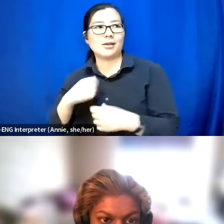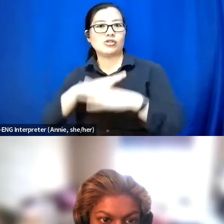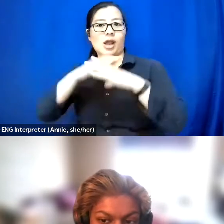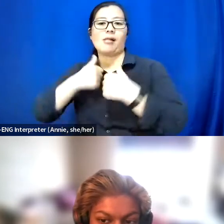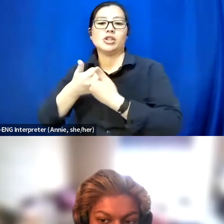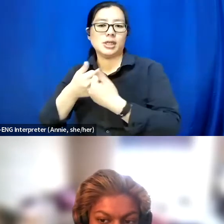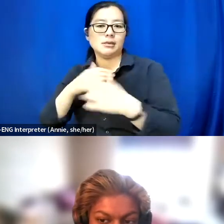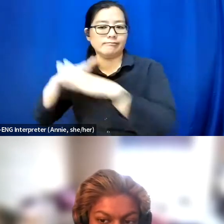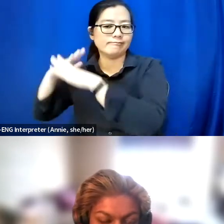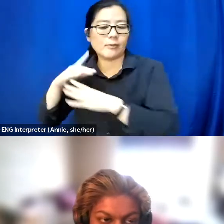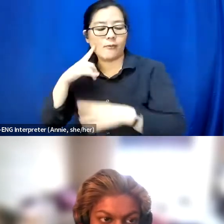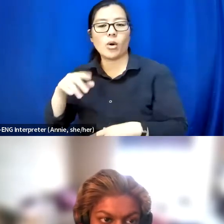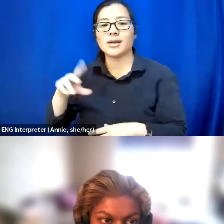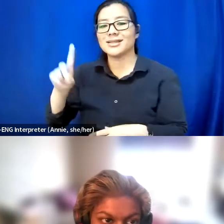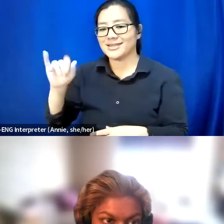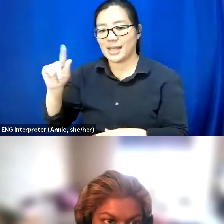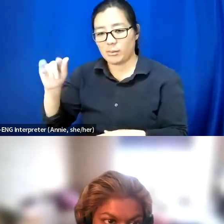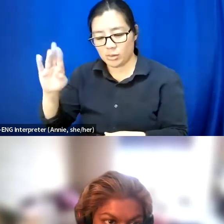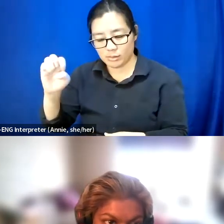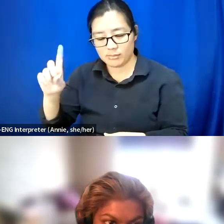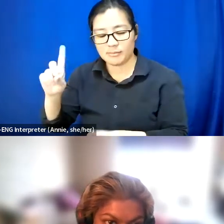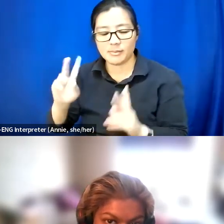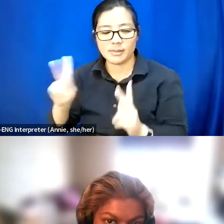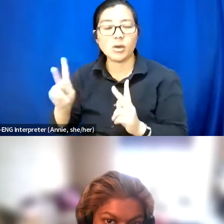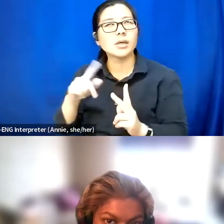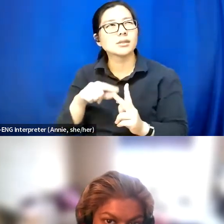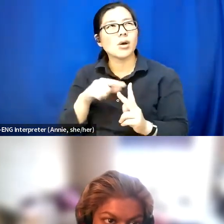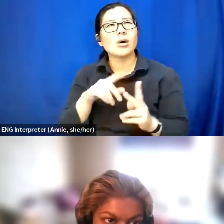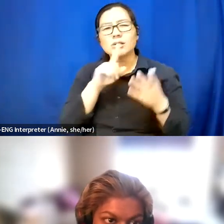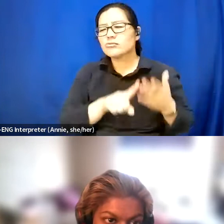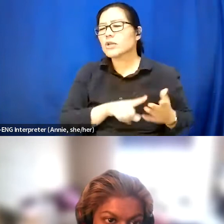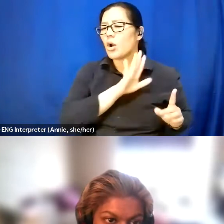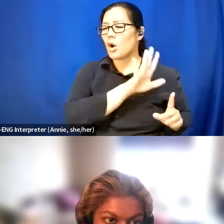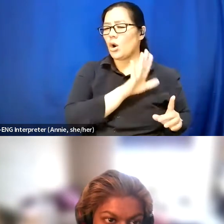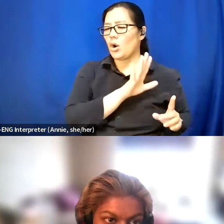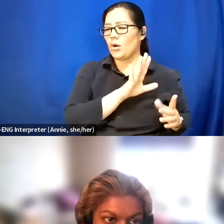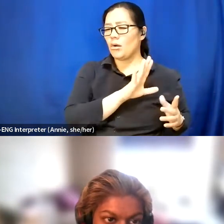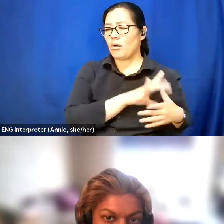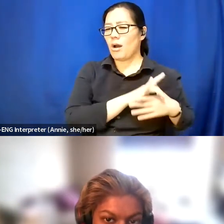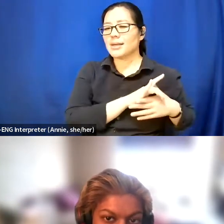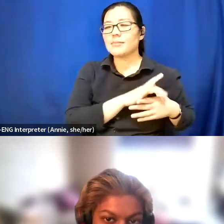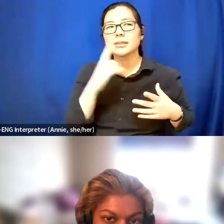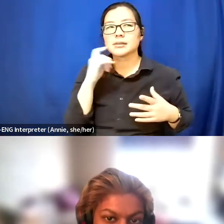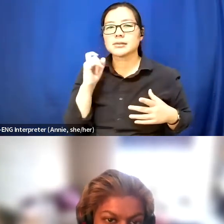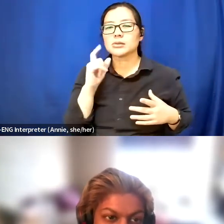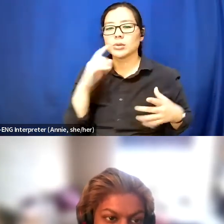She's been talking a lot about a recent event that hasn't been accessible. And I think that's really important, just ensuring that it is accessible.